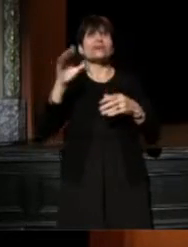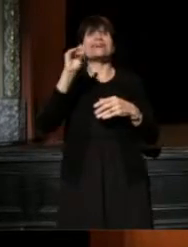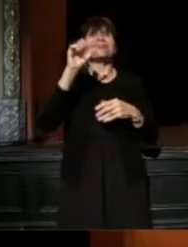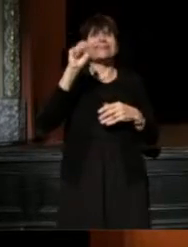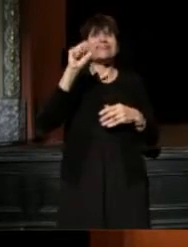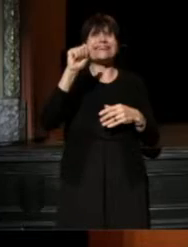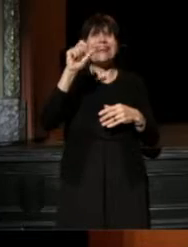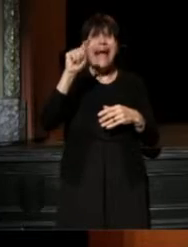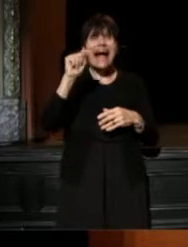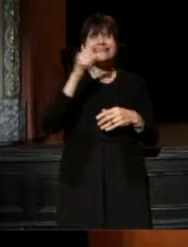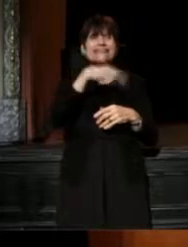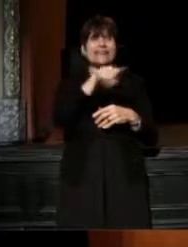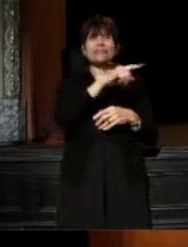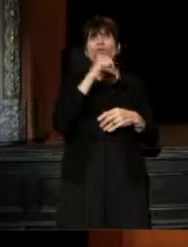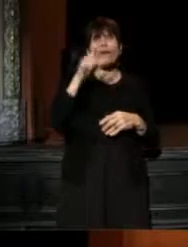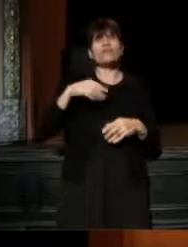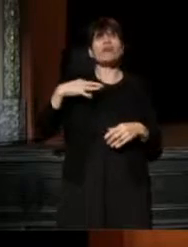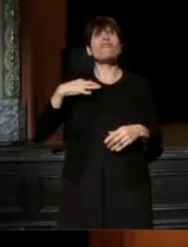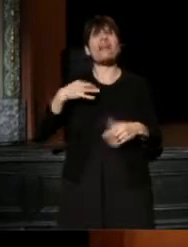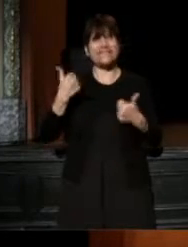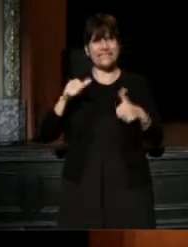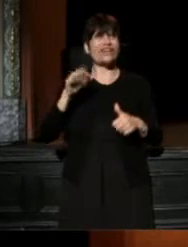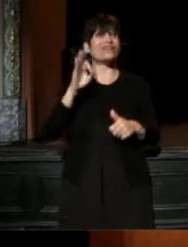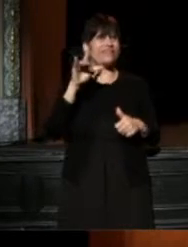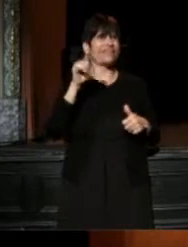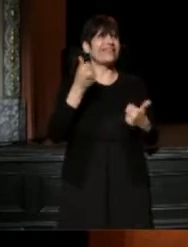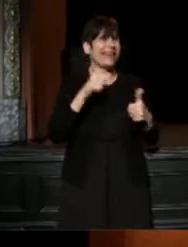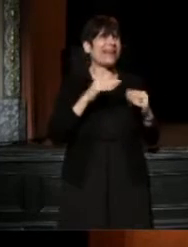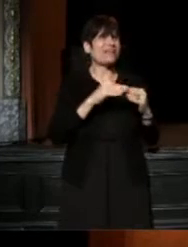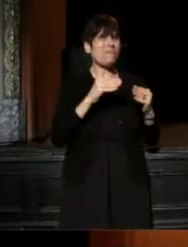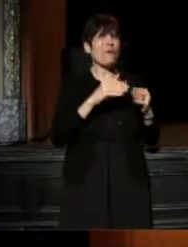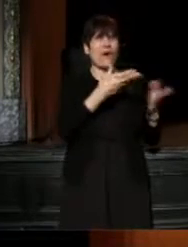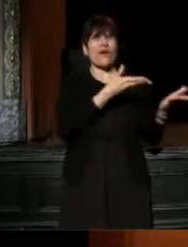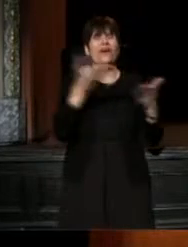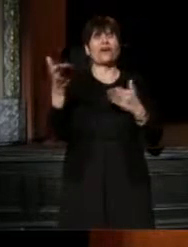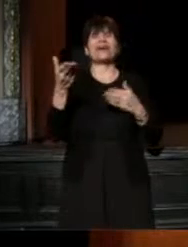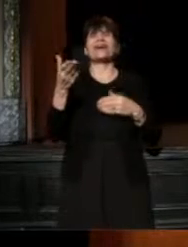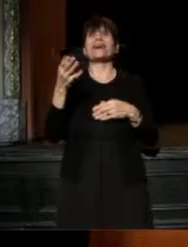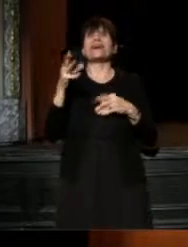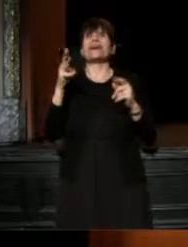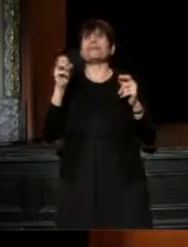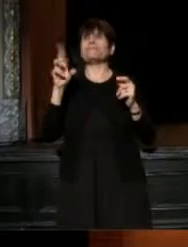and make sure they don't need to volunteer at the Flea anymore. I was just talking with Mr. Kahn backstage,